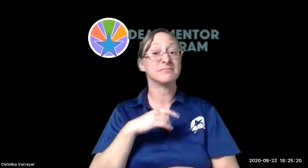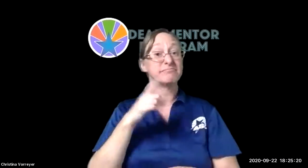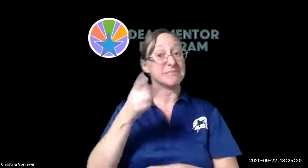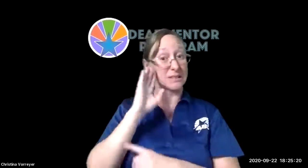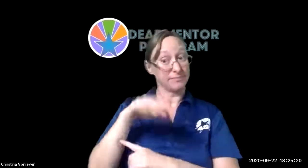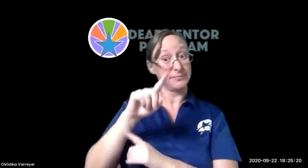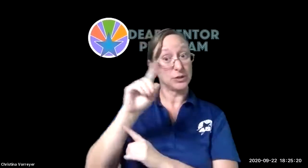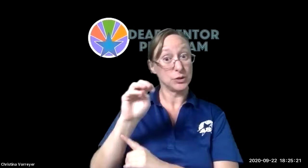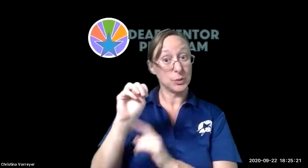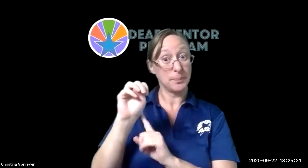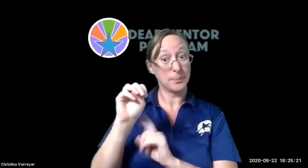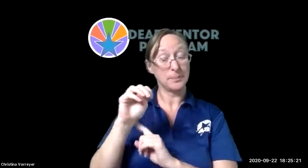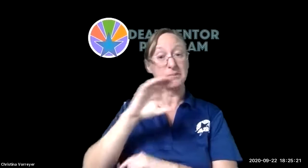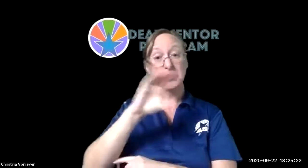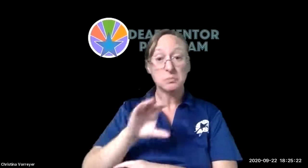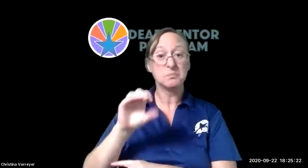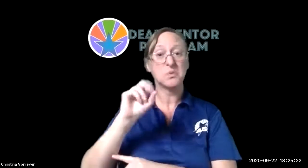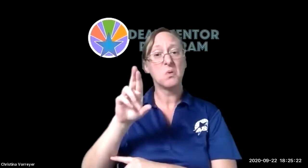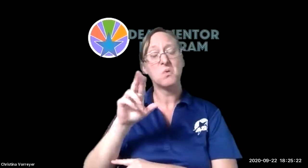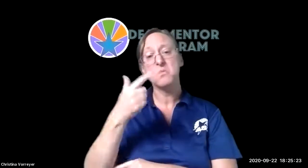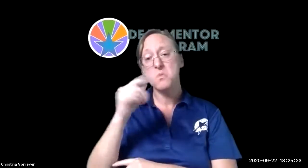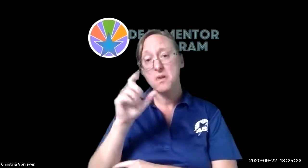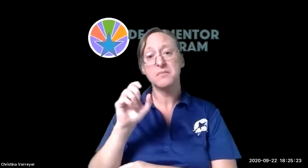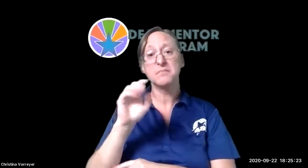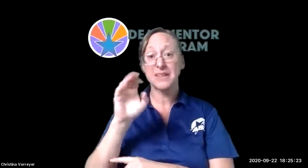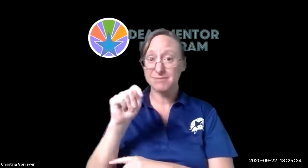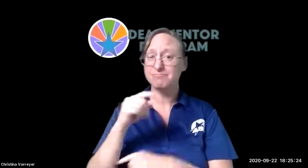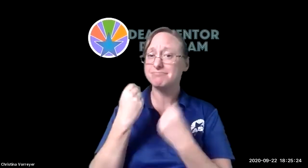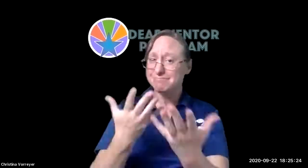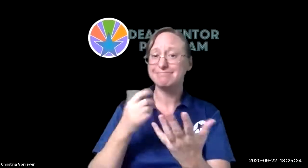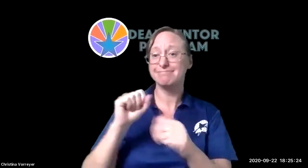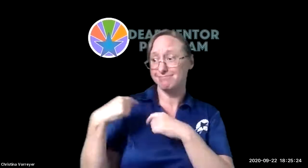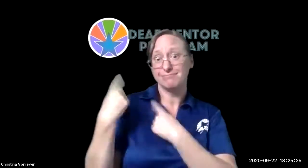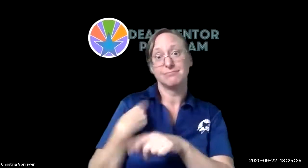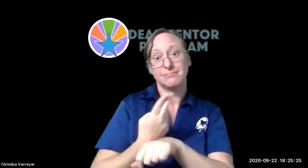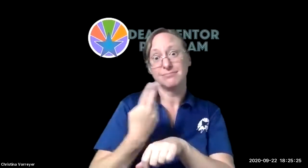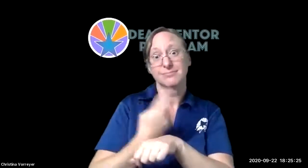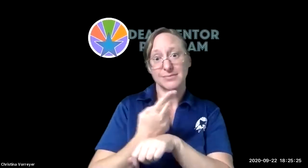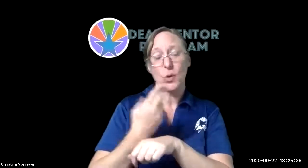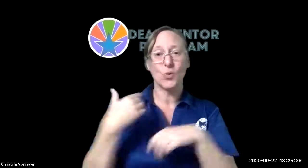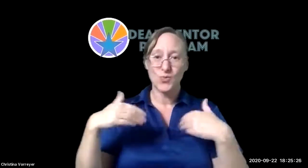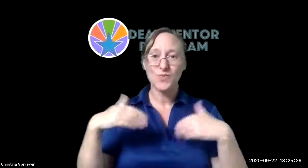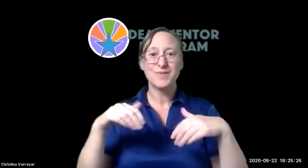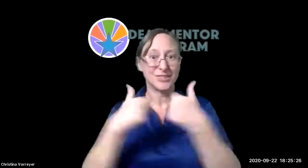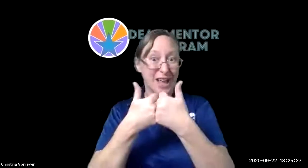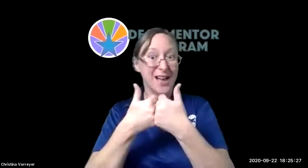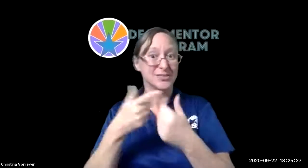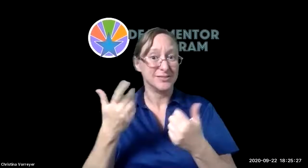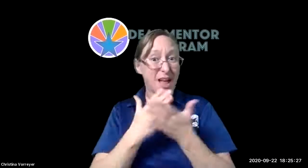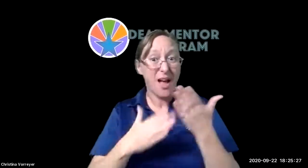child's development and we can keep in touch with them zoom and google meets and all of those